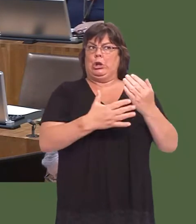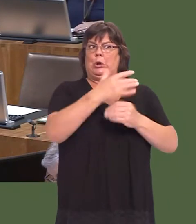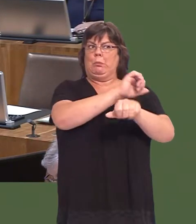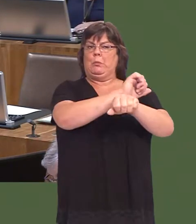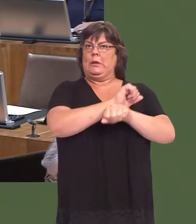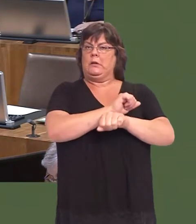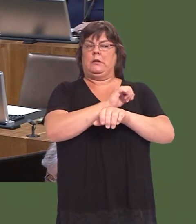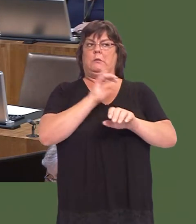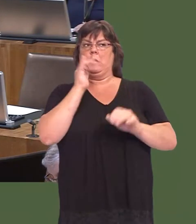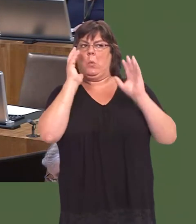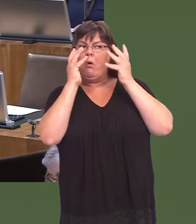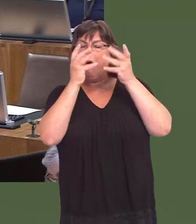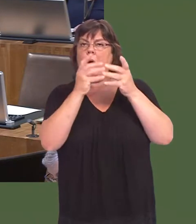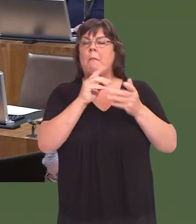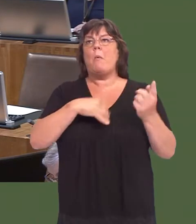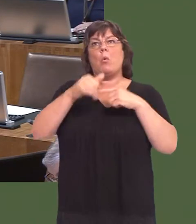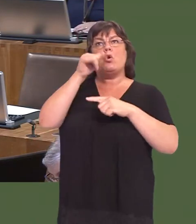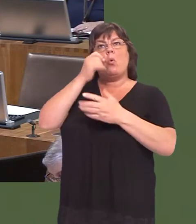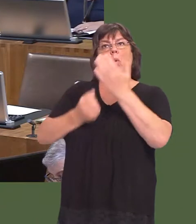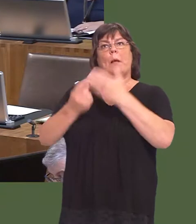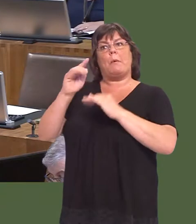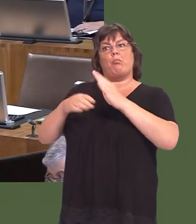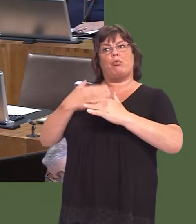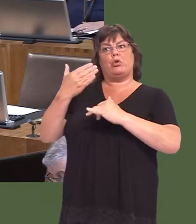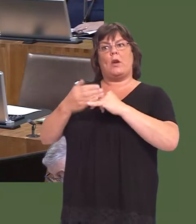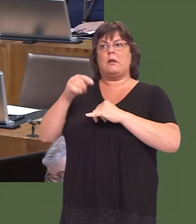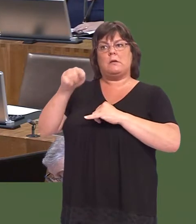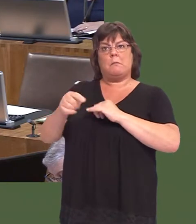not just from Bridgend, but from elsewhere in Wales, is that prisons do generate jobs